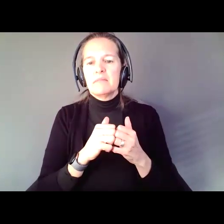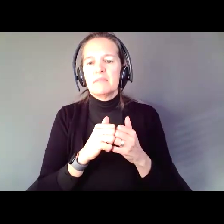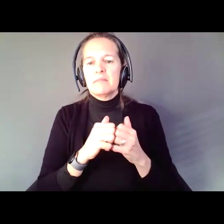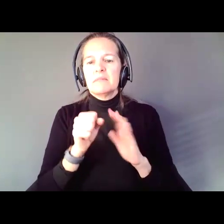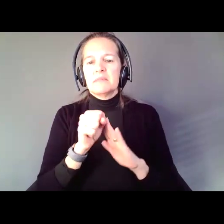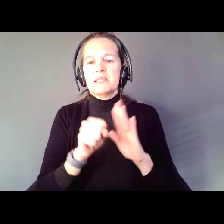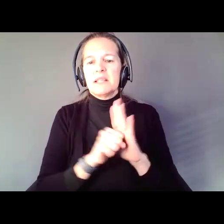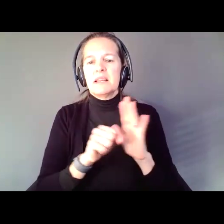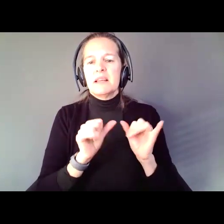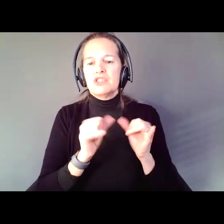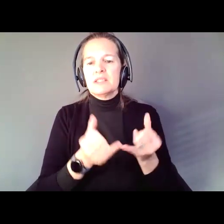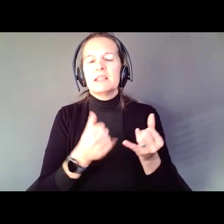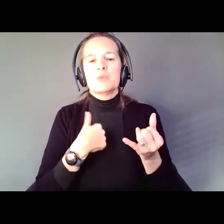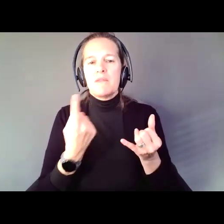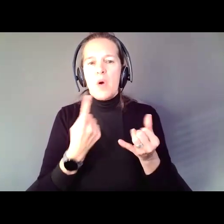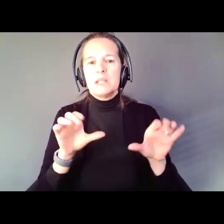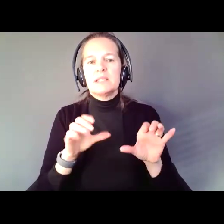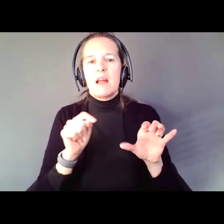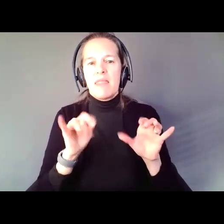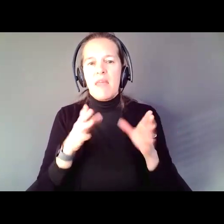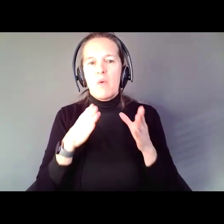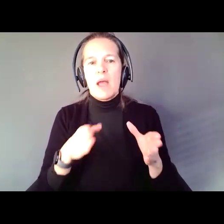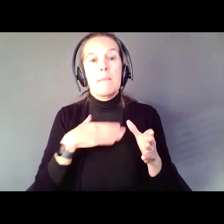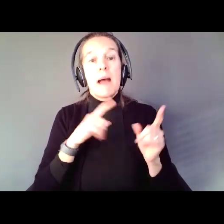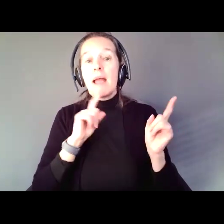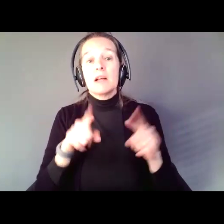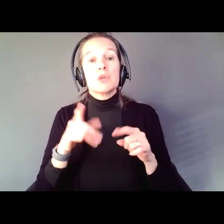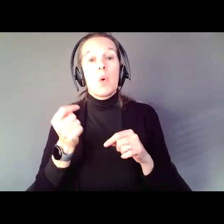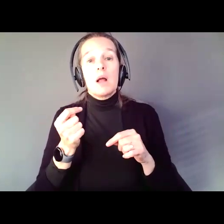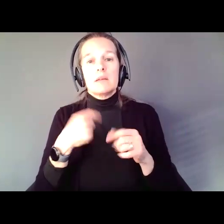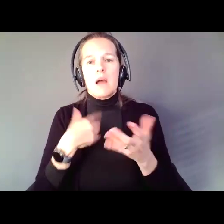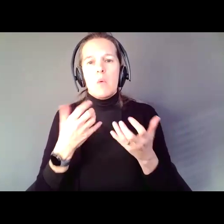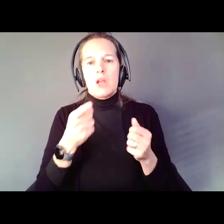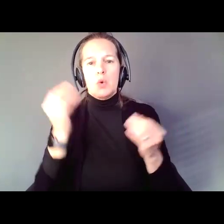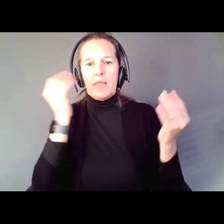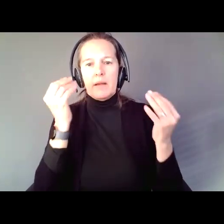because we have always done it this way. And my answer is this. This is what I want you to think about this.